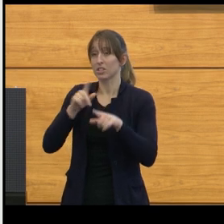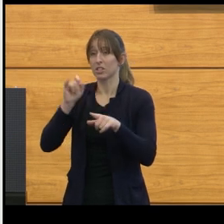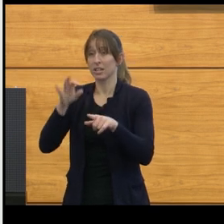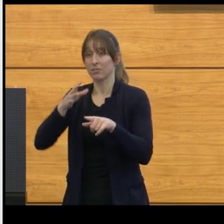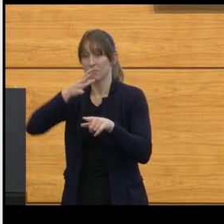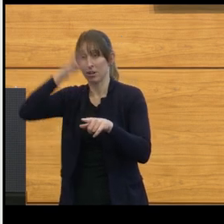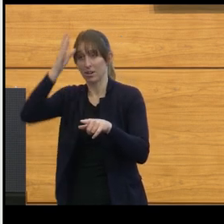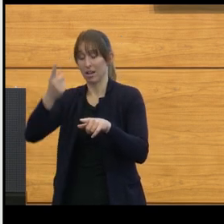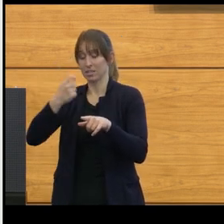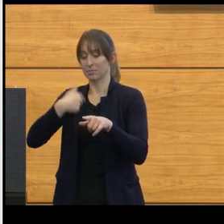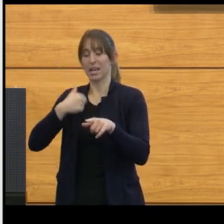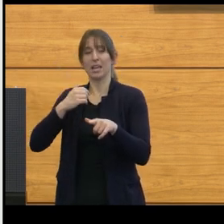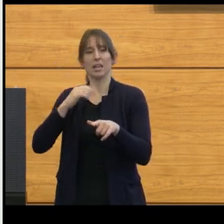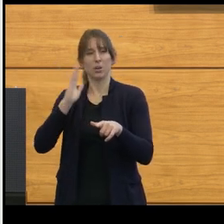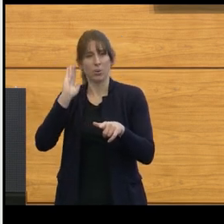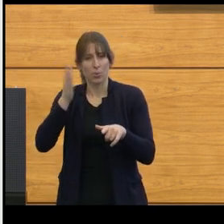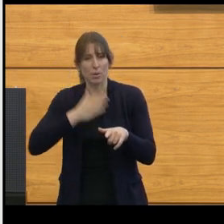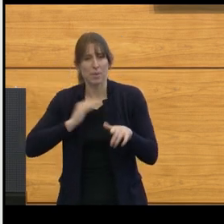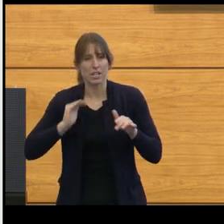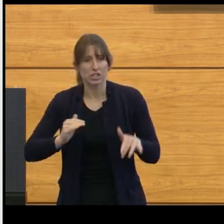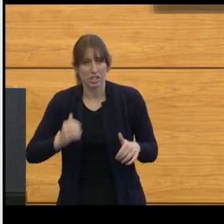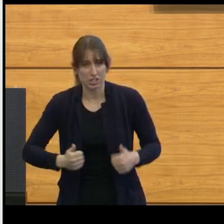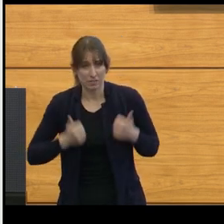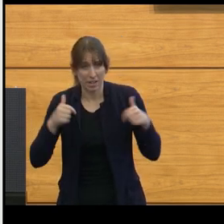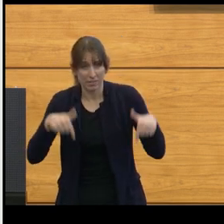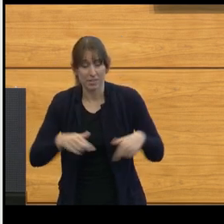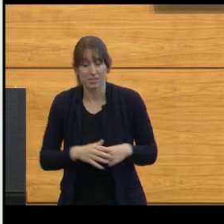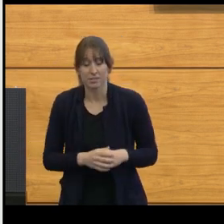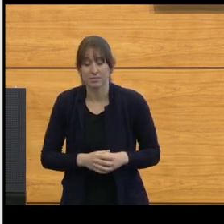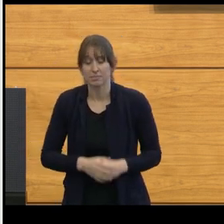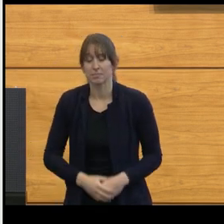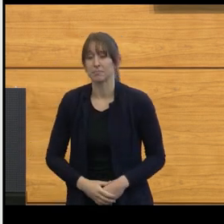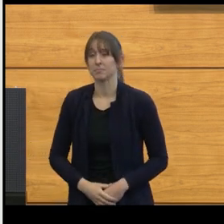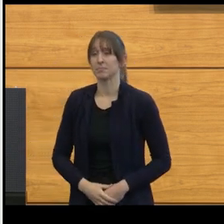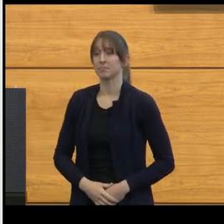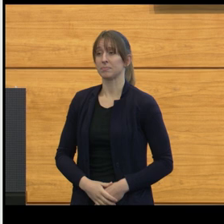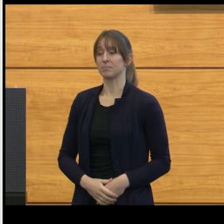We're also understanding that it's an international consortium that really allows us